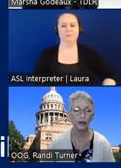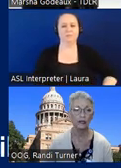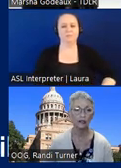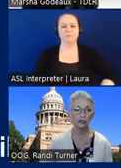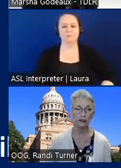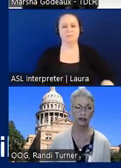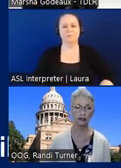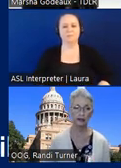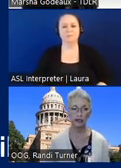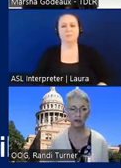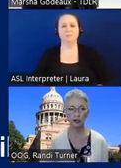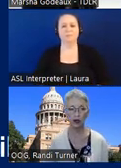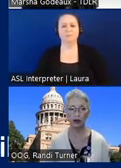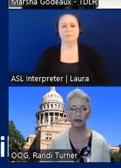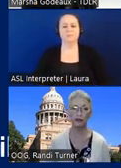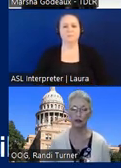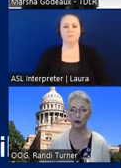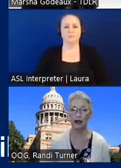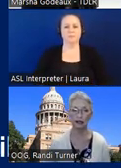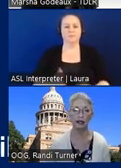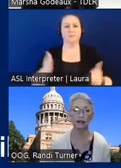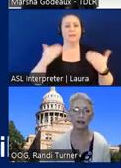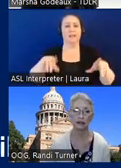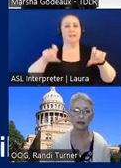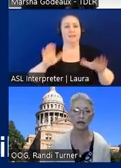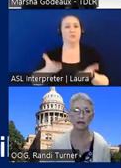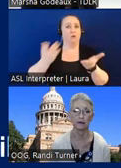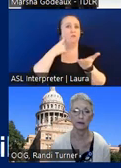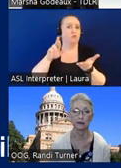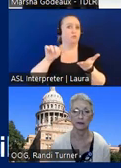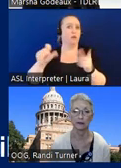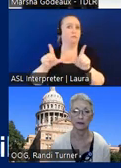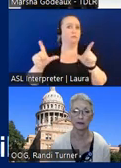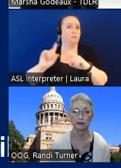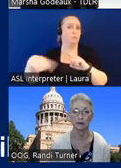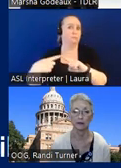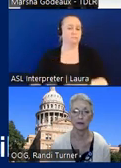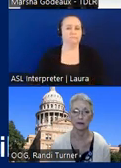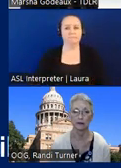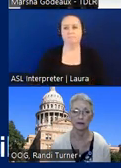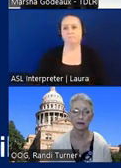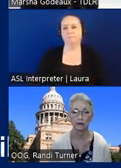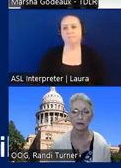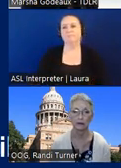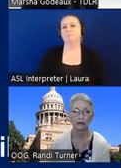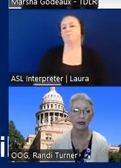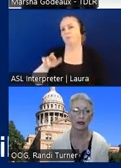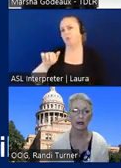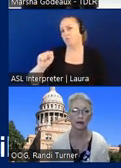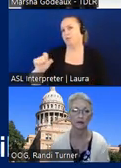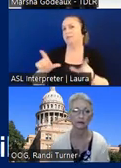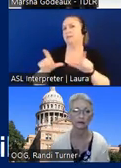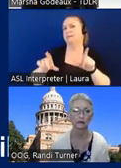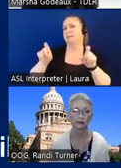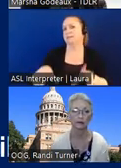when is the next test being offered for the raz licensing so raz licensing tests you once you get